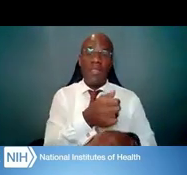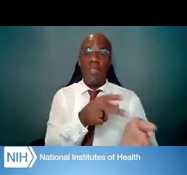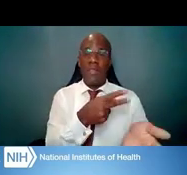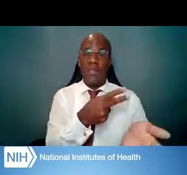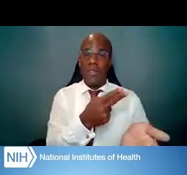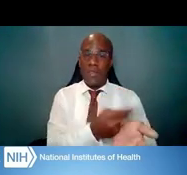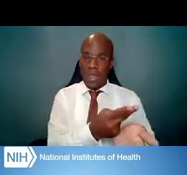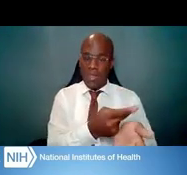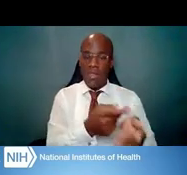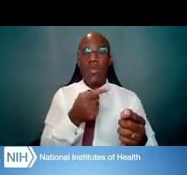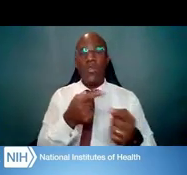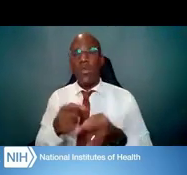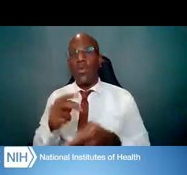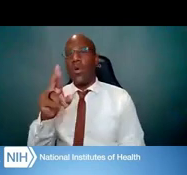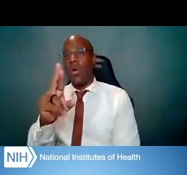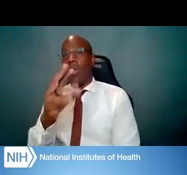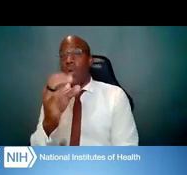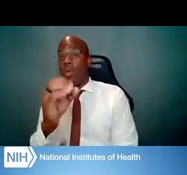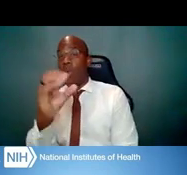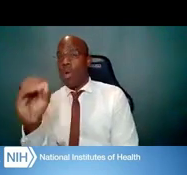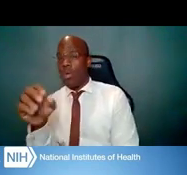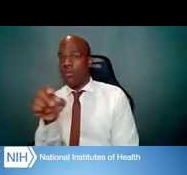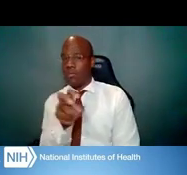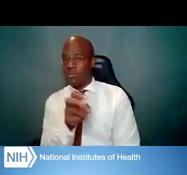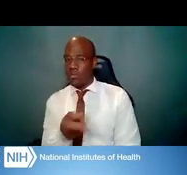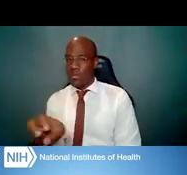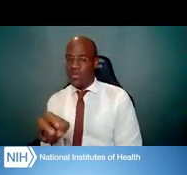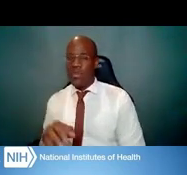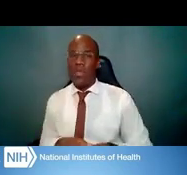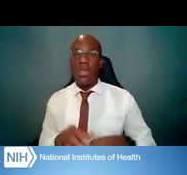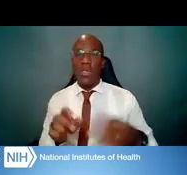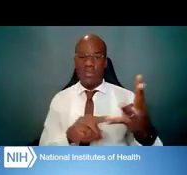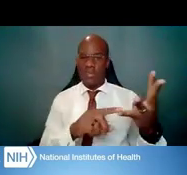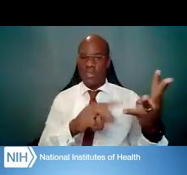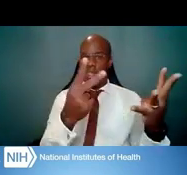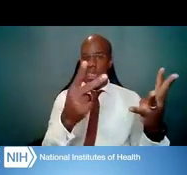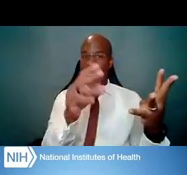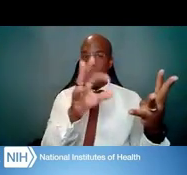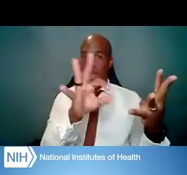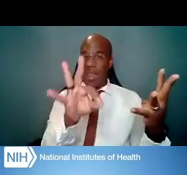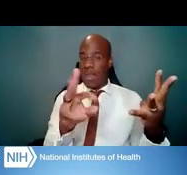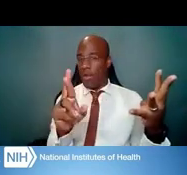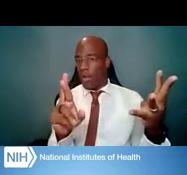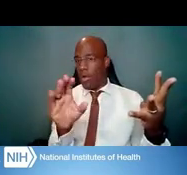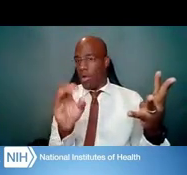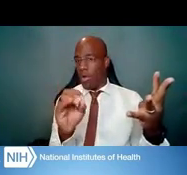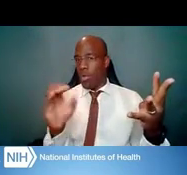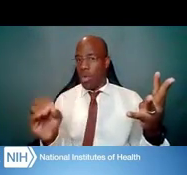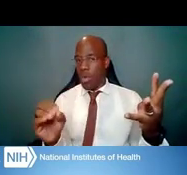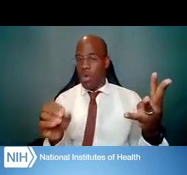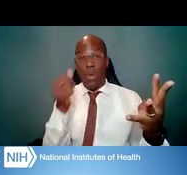One thing to be mindful of with the K99-R00 is that transition is not automatic.